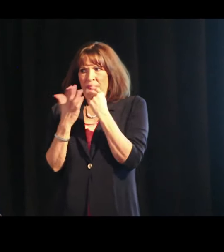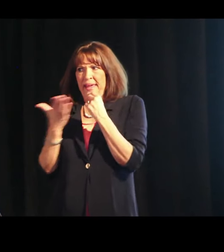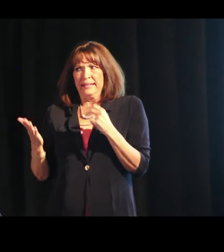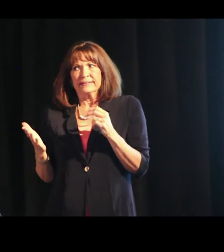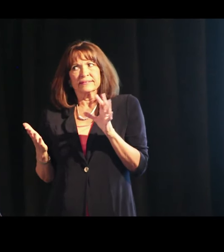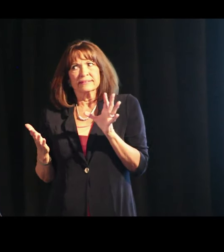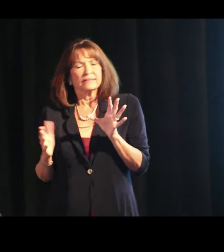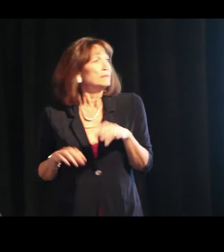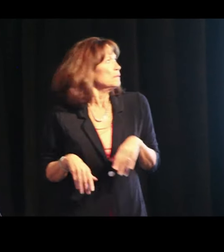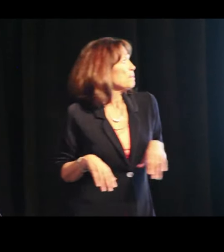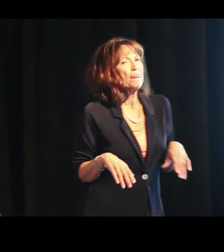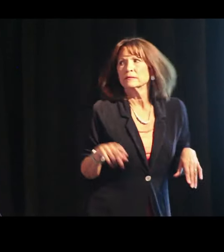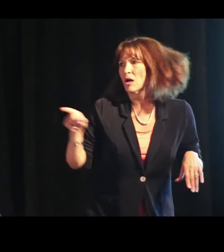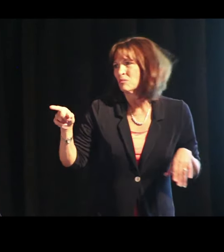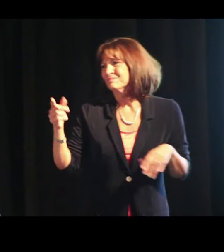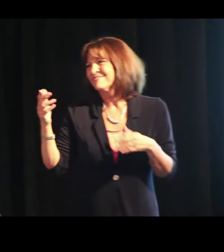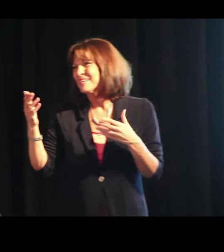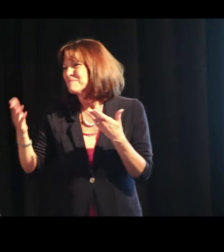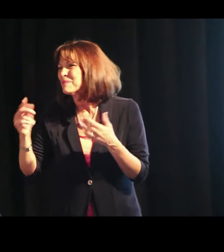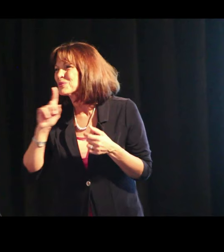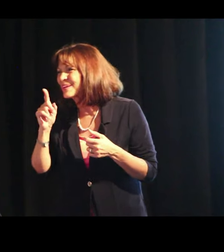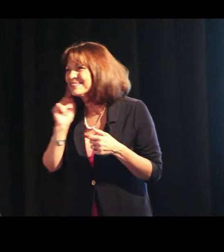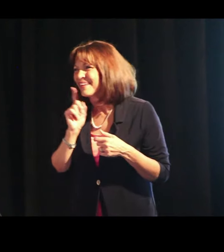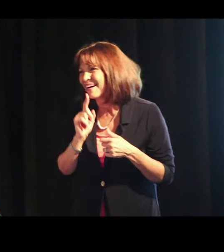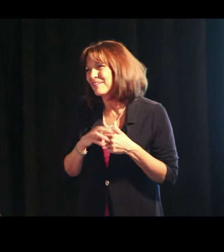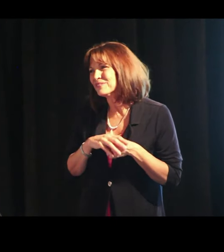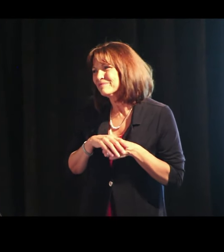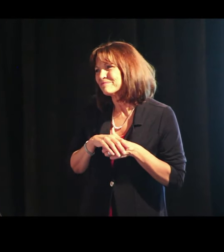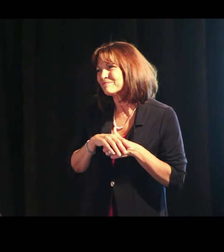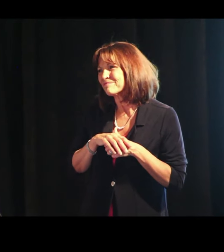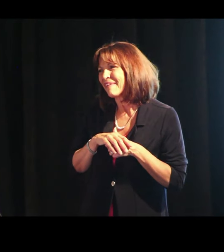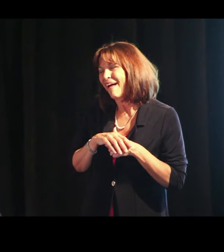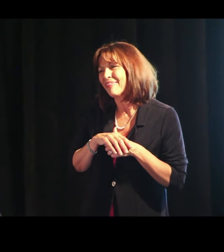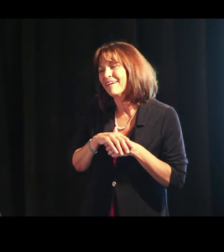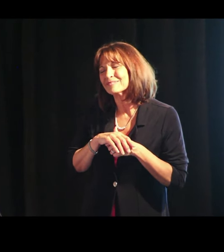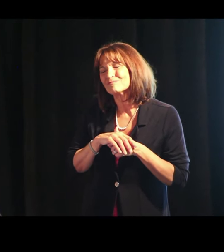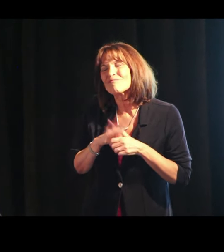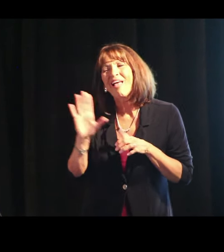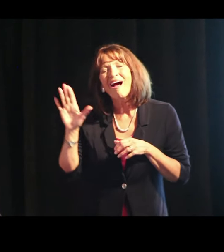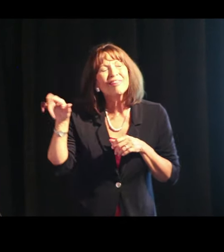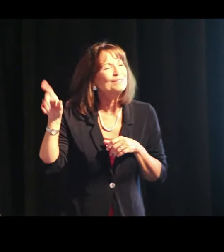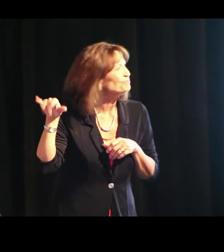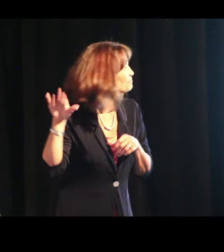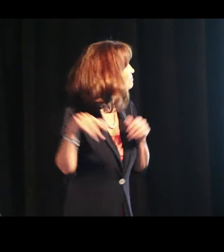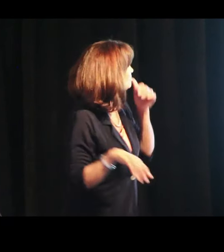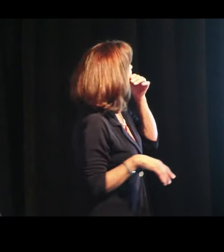So, anyway, so maybe you’re kind of deaf on the inside. We'll talk about that later.